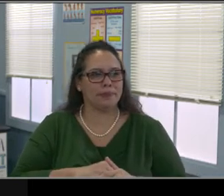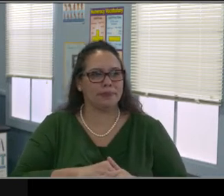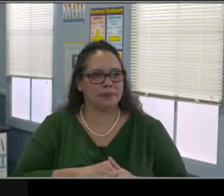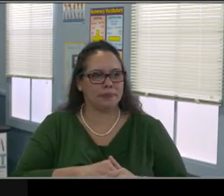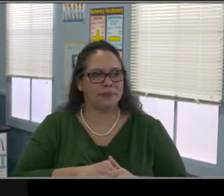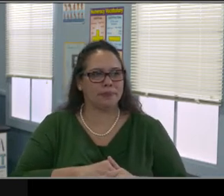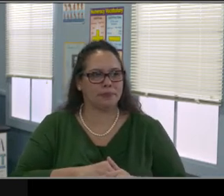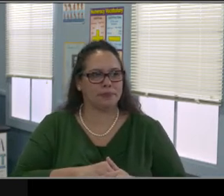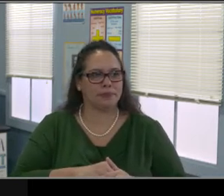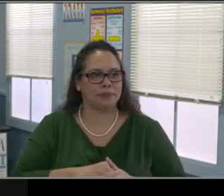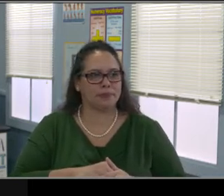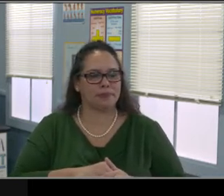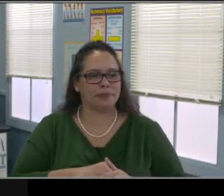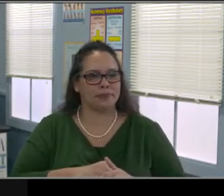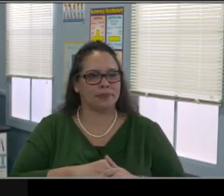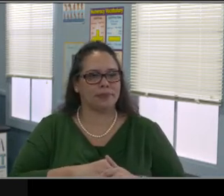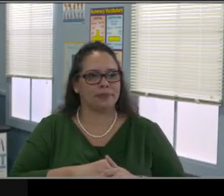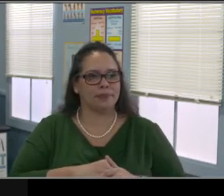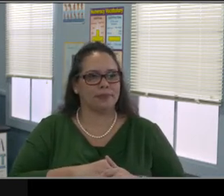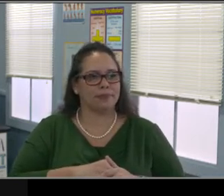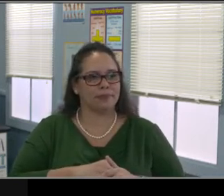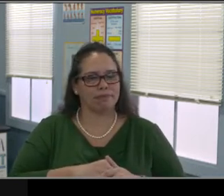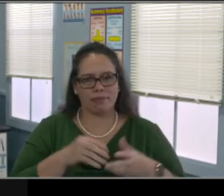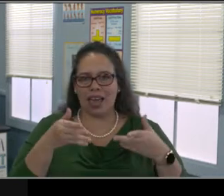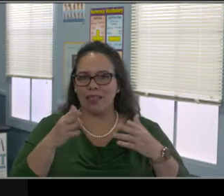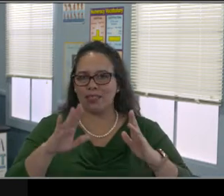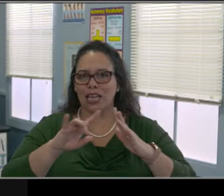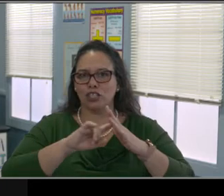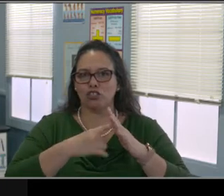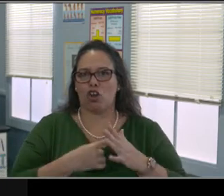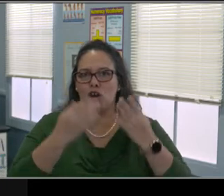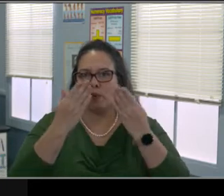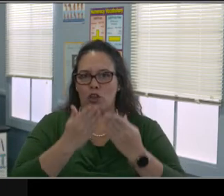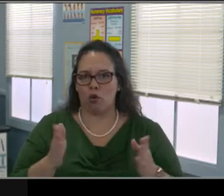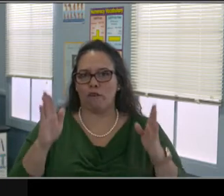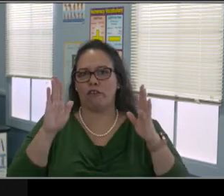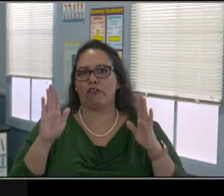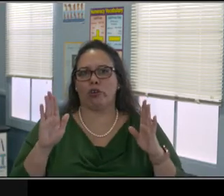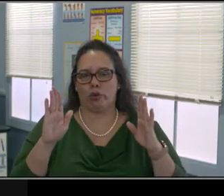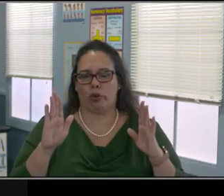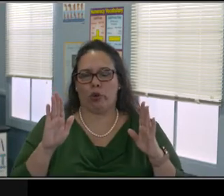So we know students with IEP when we're in person, we follow the IEP.